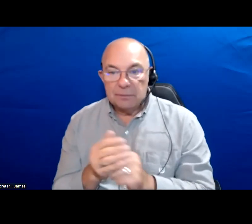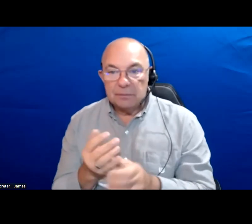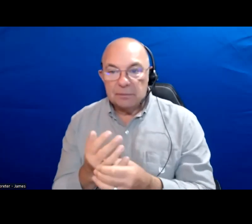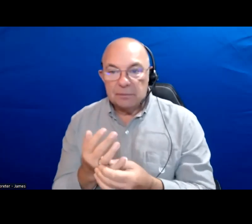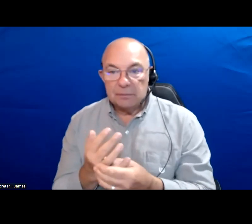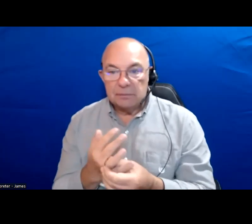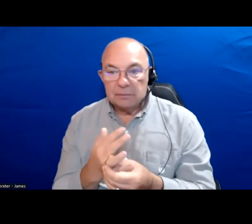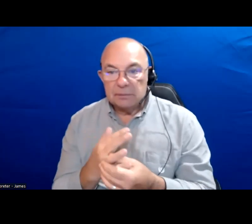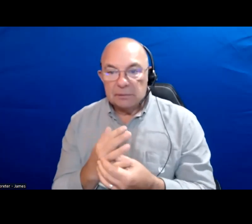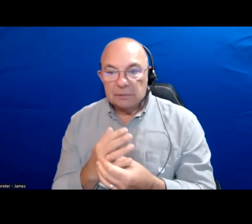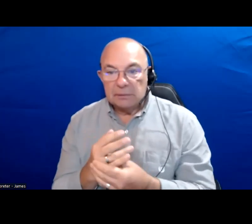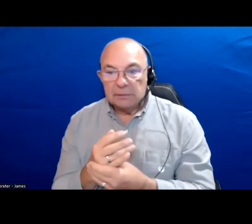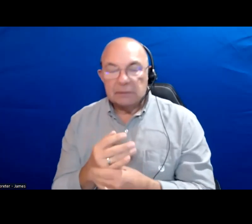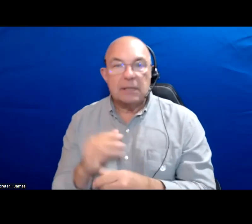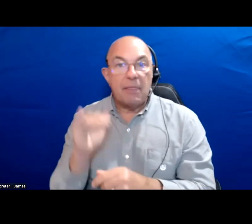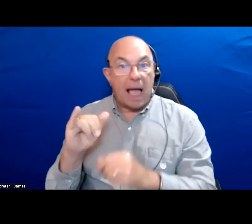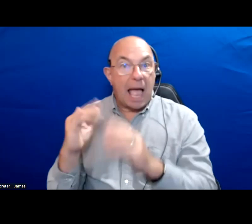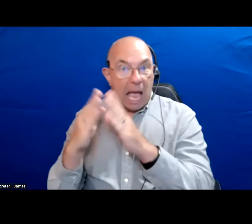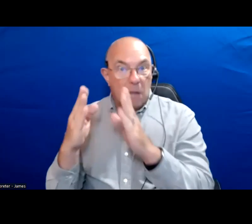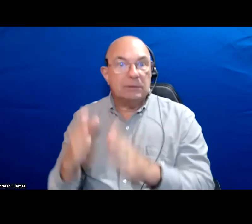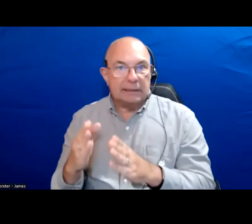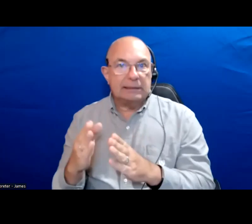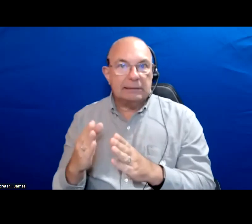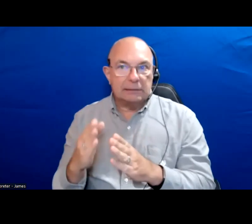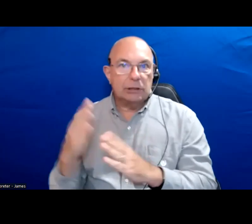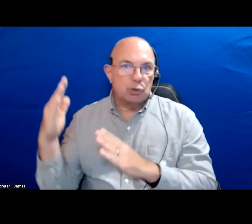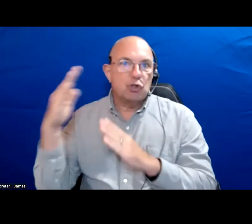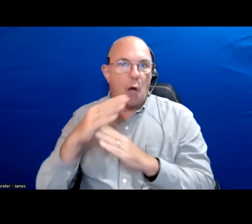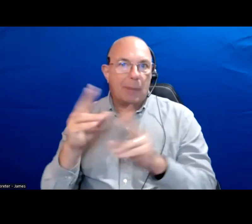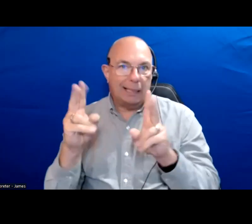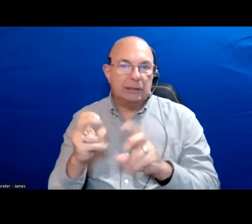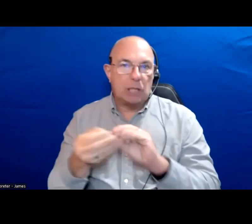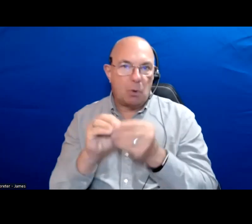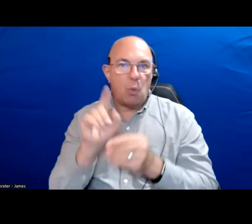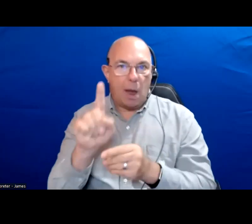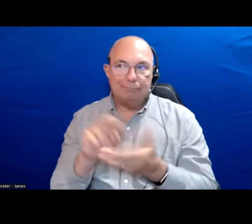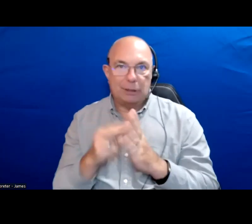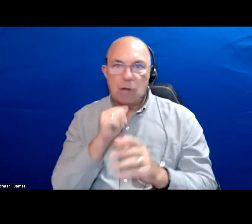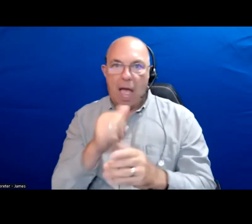Housing is the number one issue. is the number one issue.